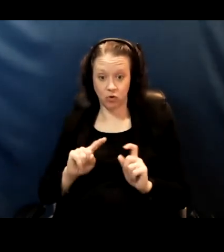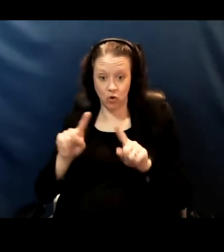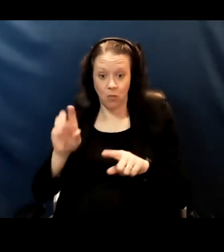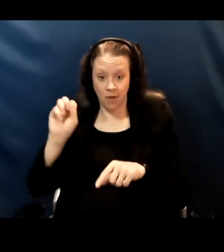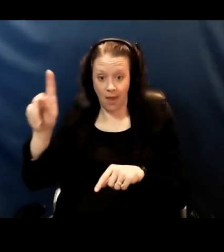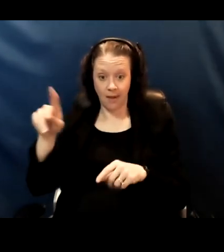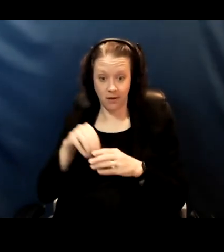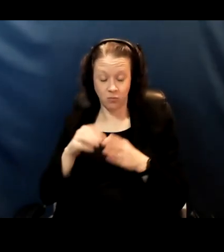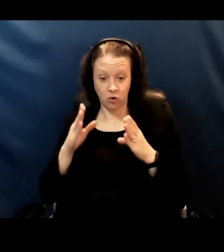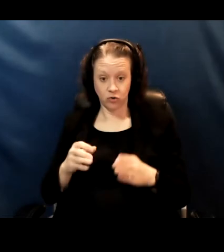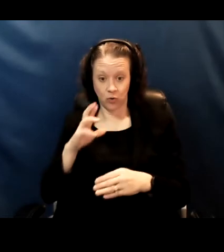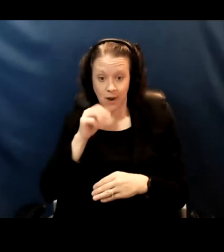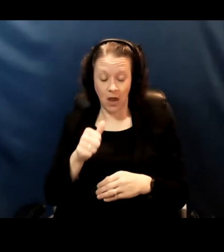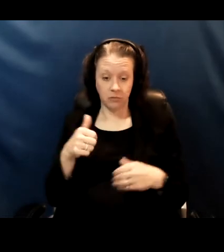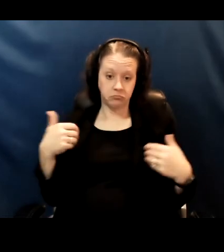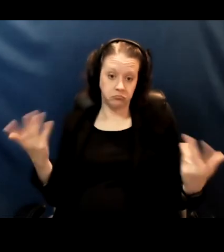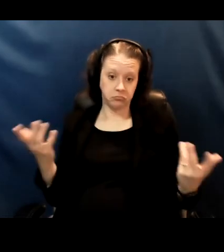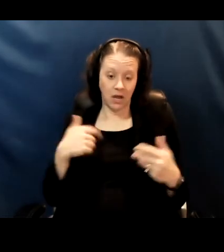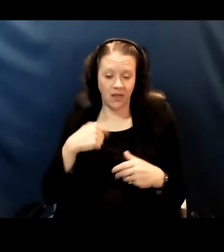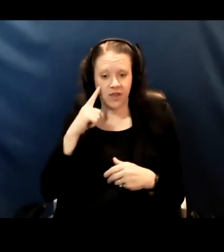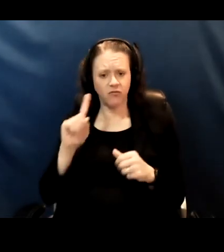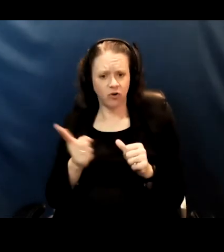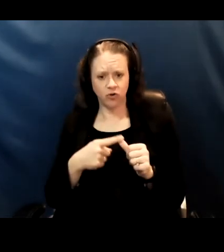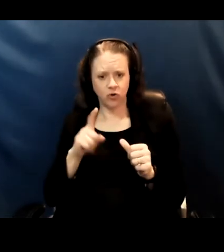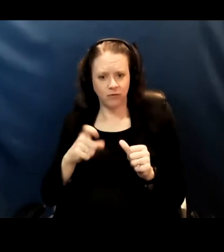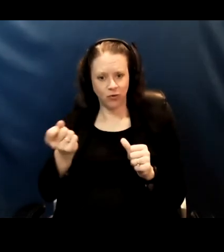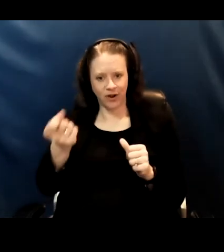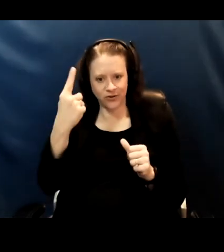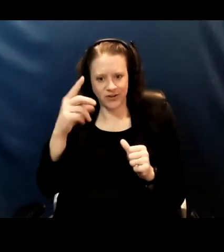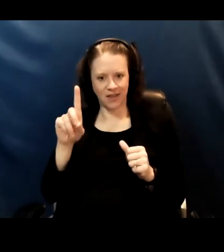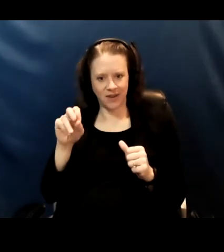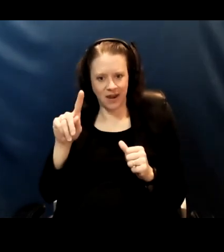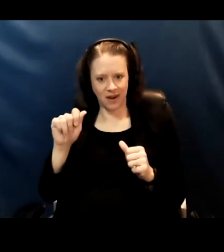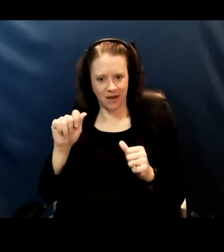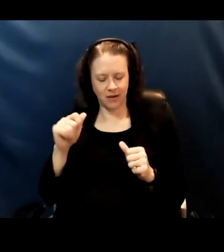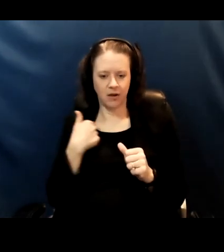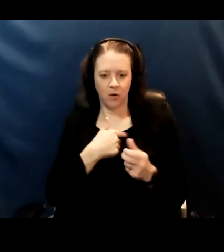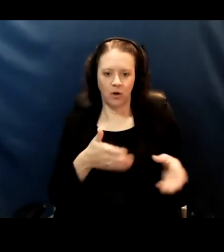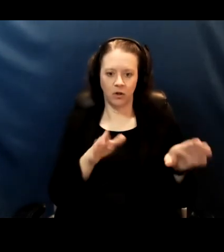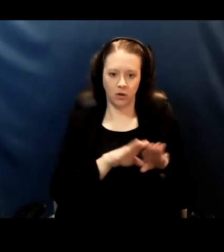I think that one is knowing the data, right? So we closed the schools in March of 2020